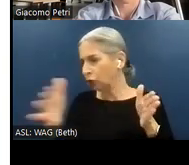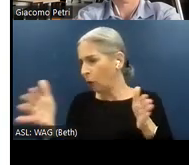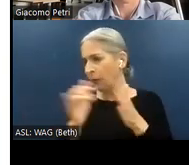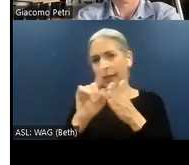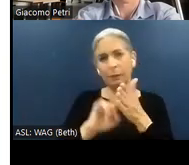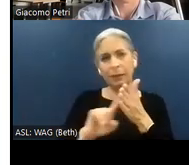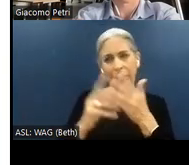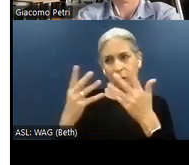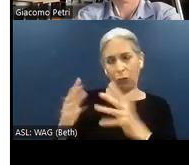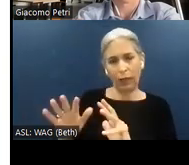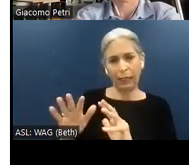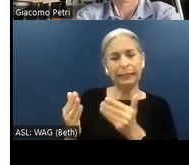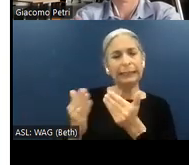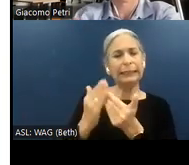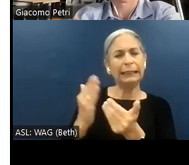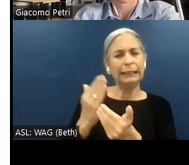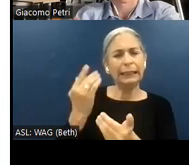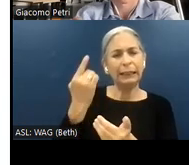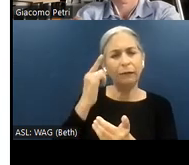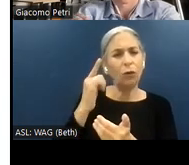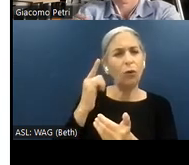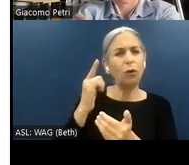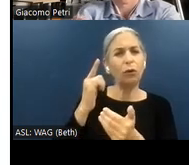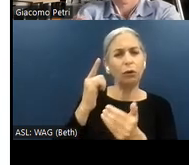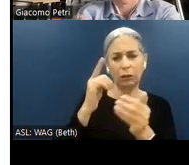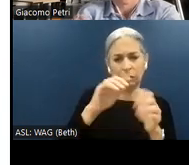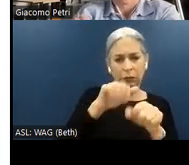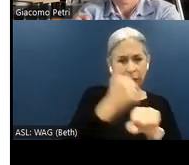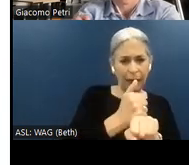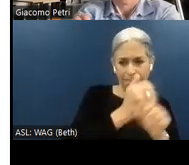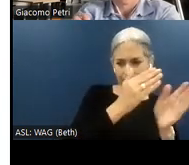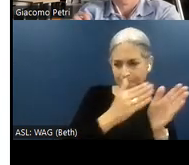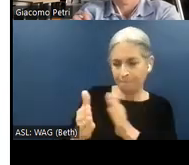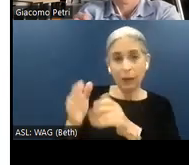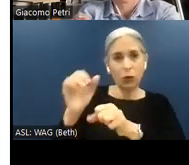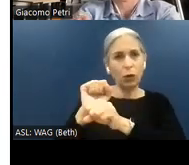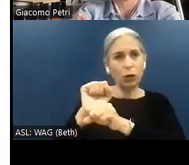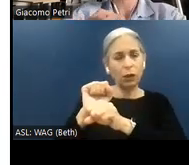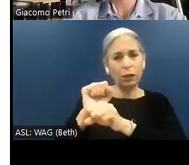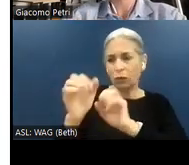so it is easy to also organize the work and identify which are the most recurring issues